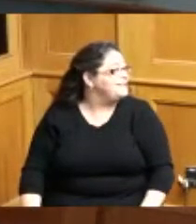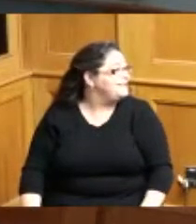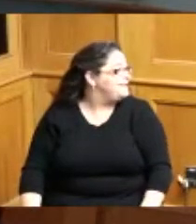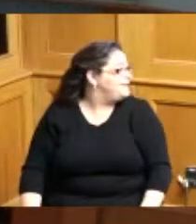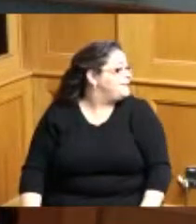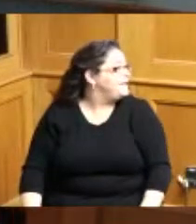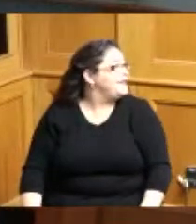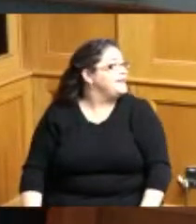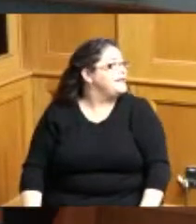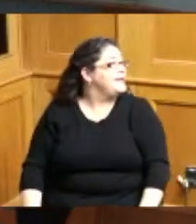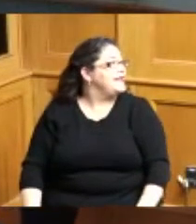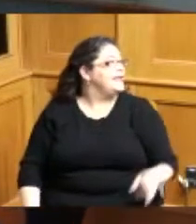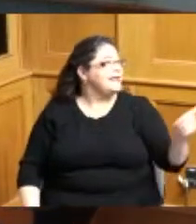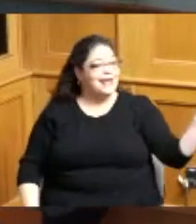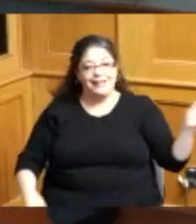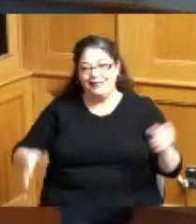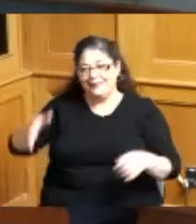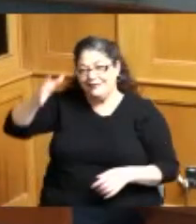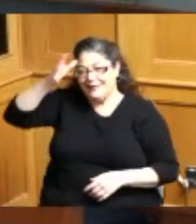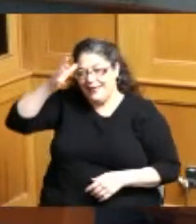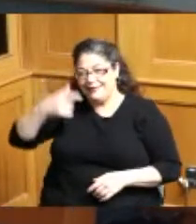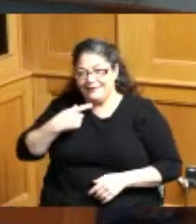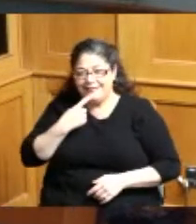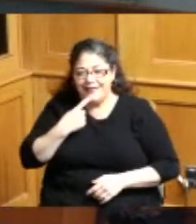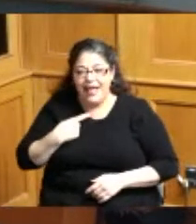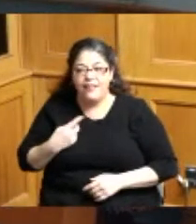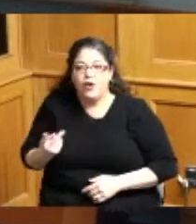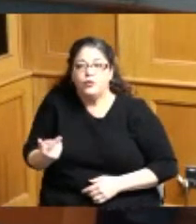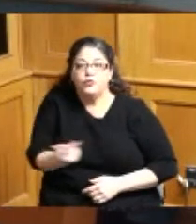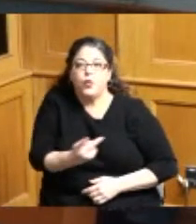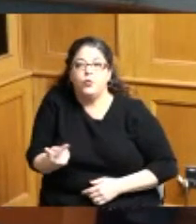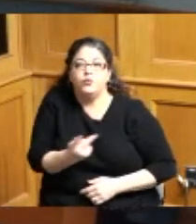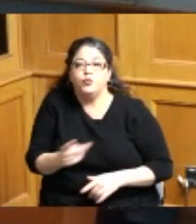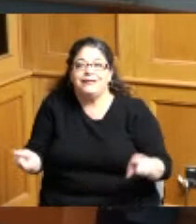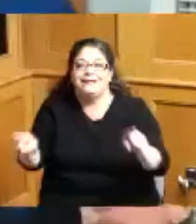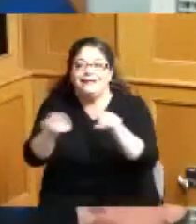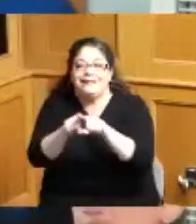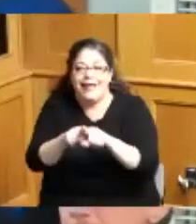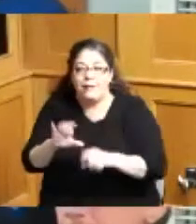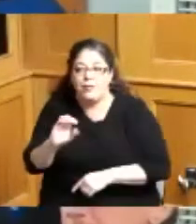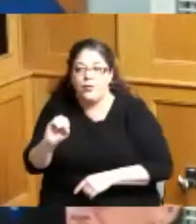i would just like to add these two played on the same basketball team co-ed basketball team